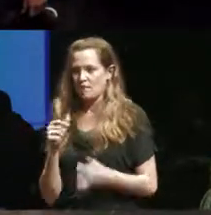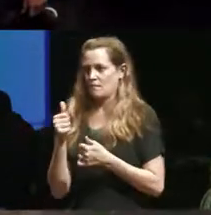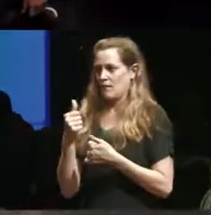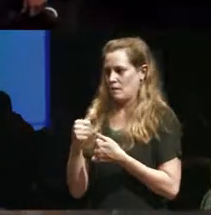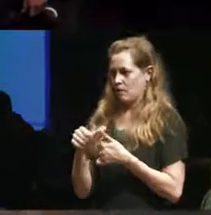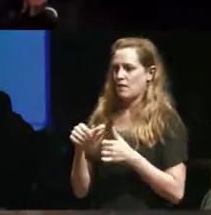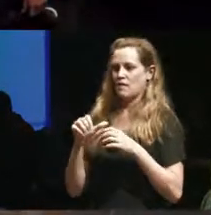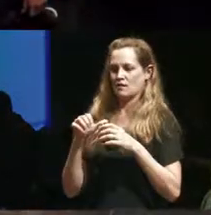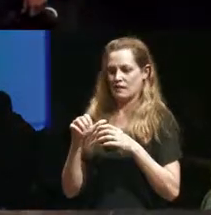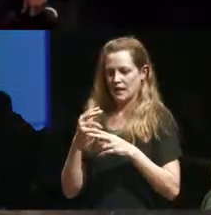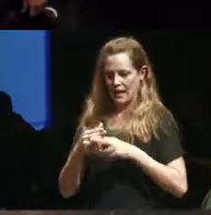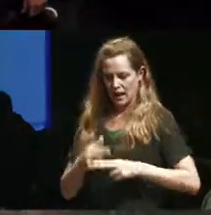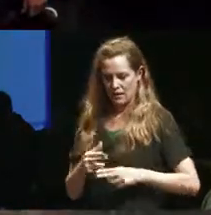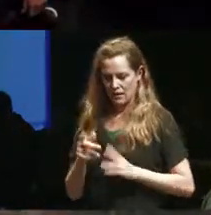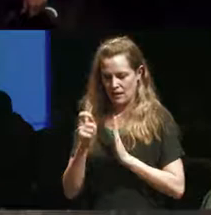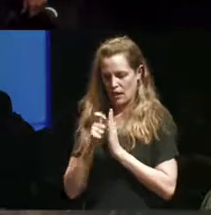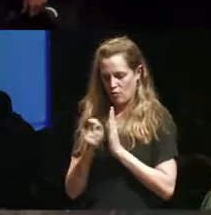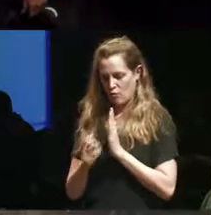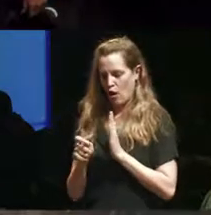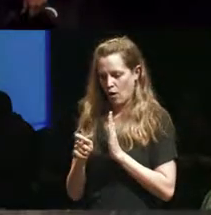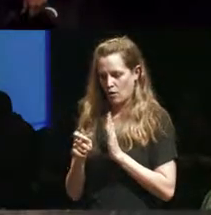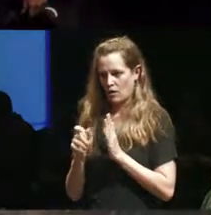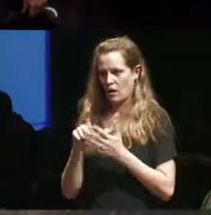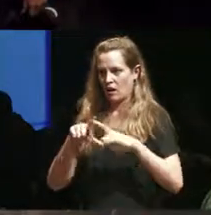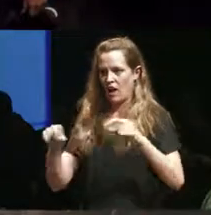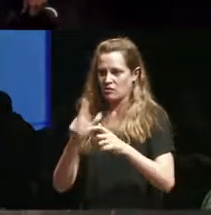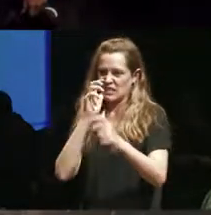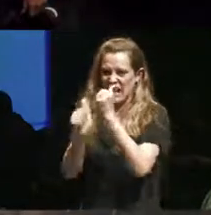class then they all wrote a card to this really nasty teacher he was still